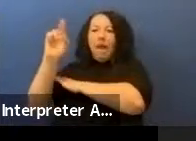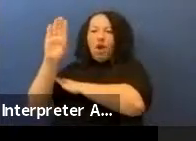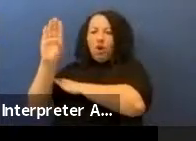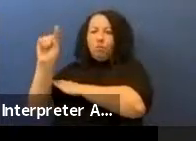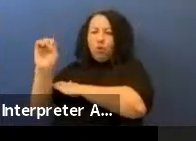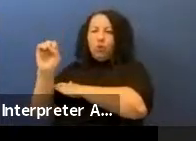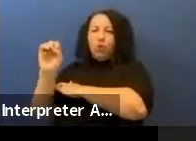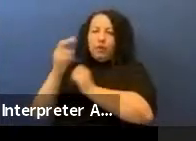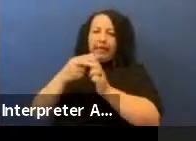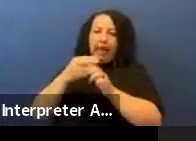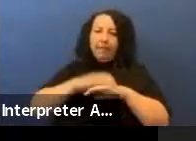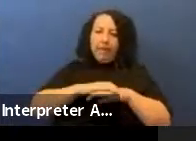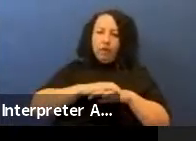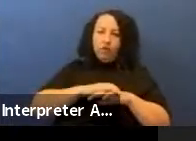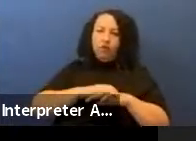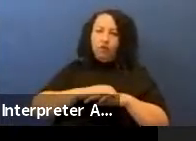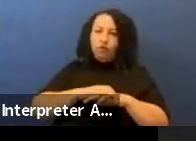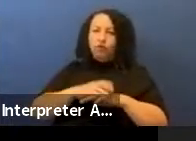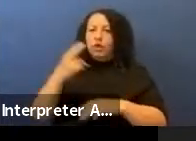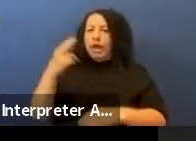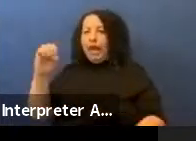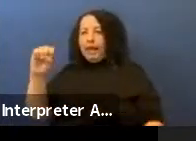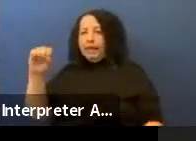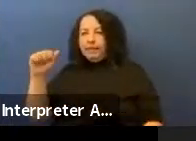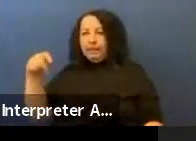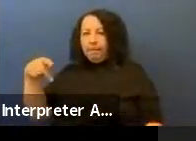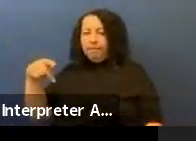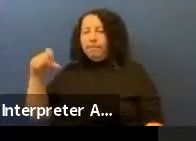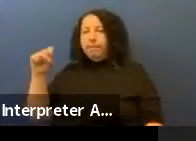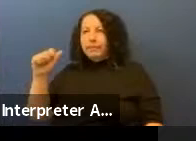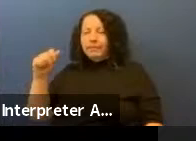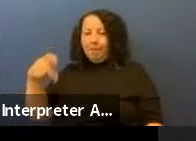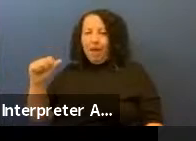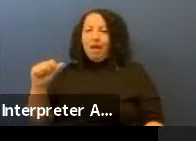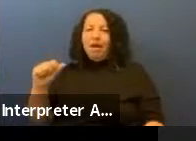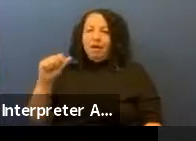It's now,